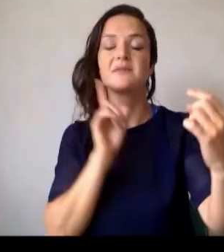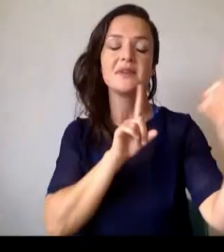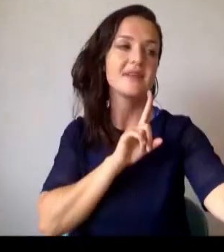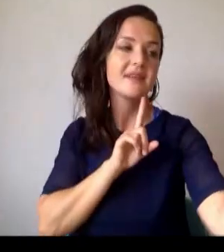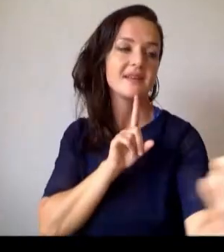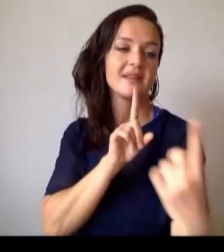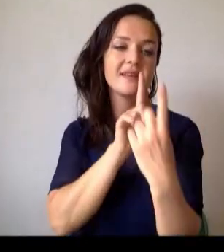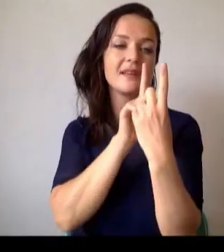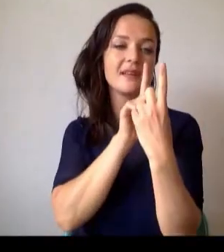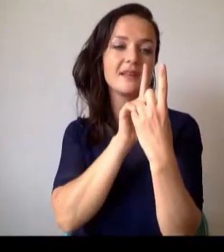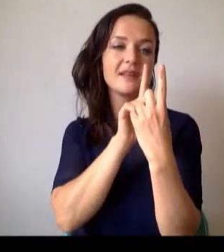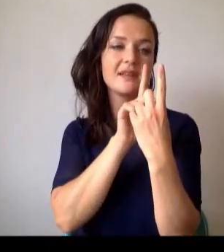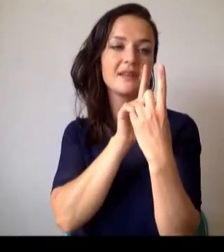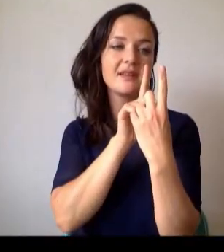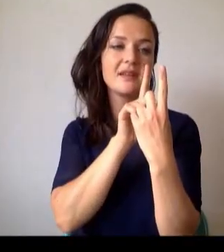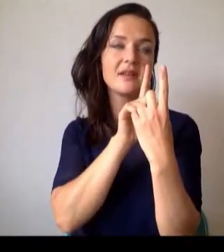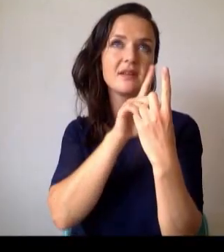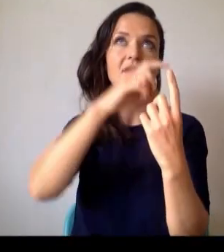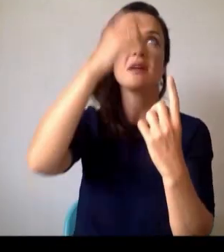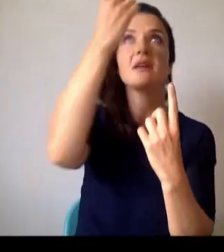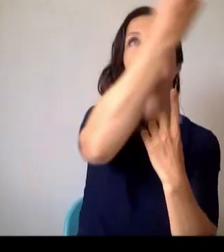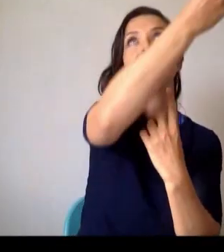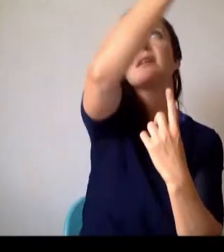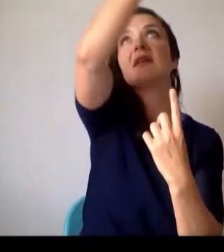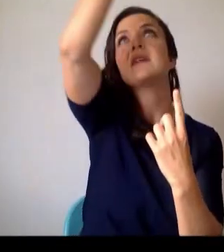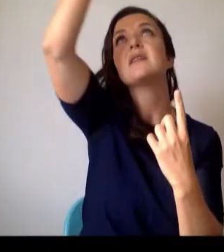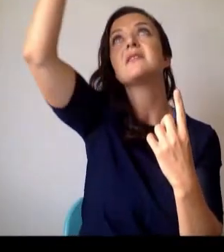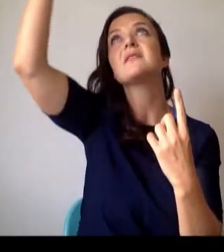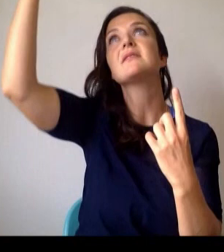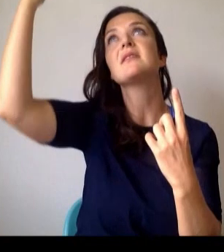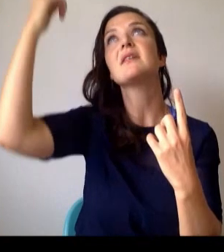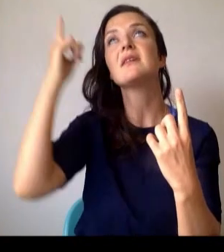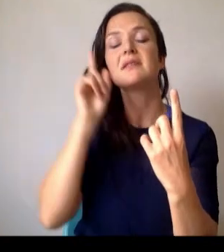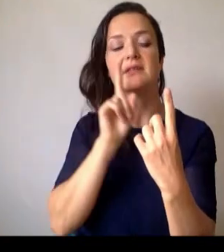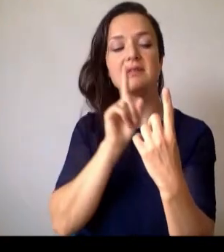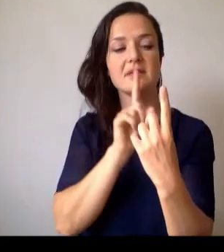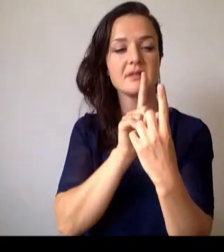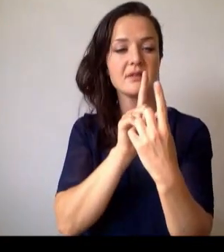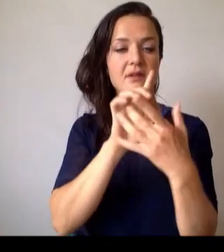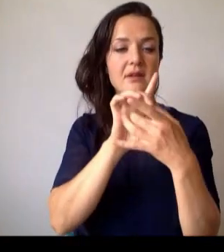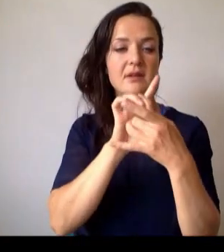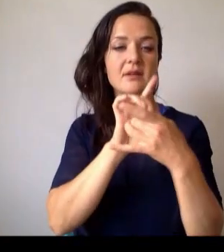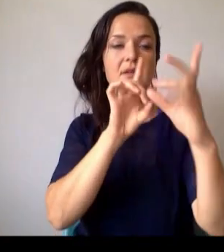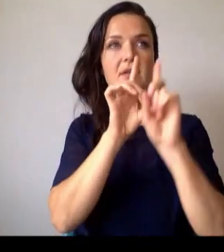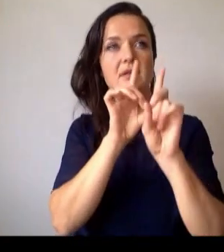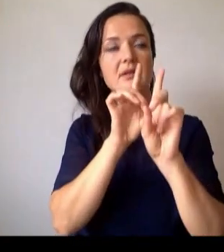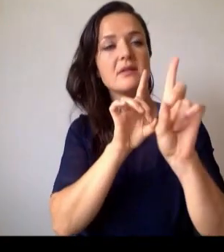And Underneath the stars you left me